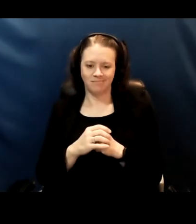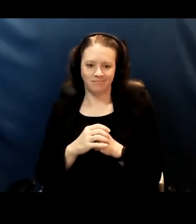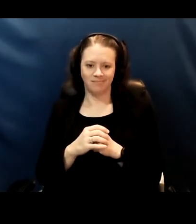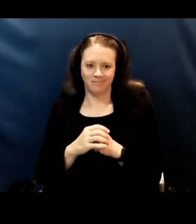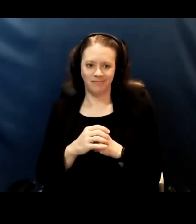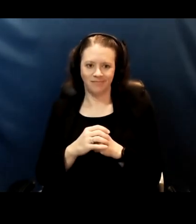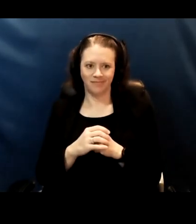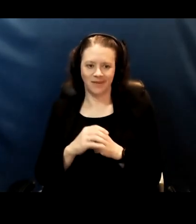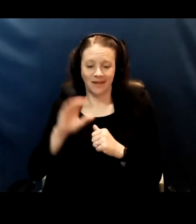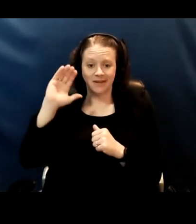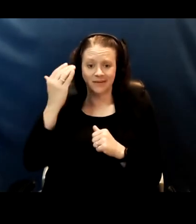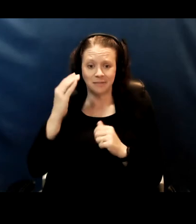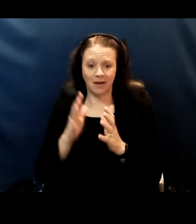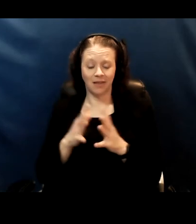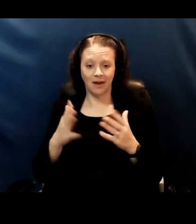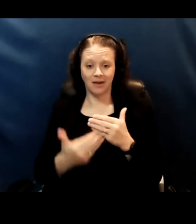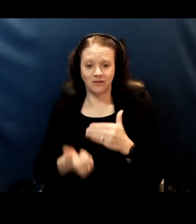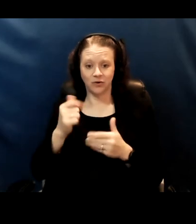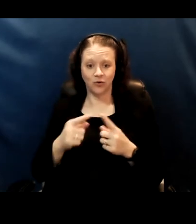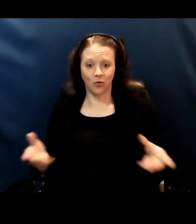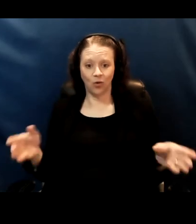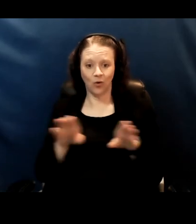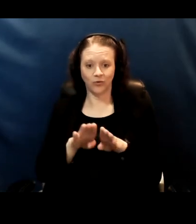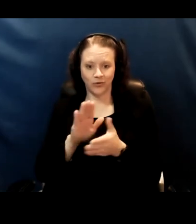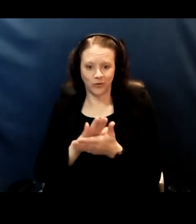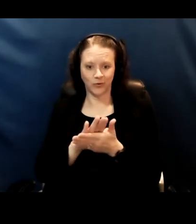It seemed way easier to close the schools into reopen them so I feel like